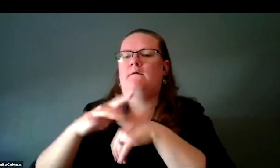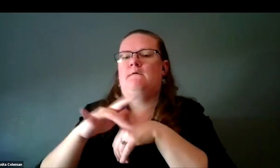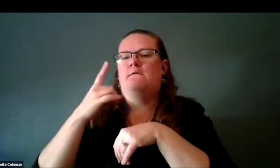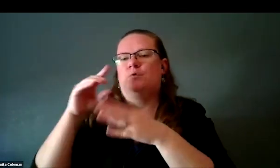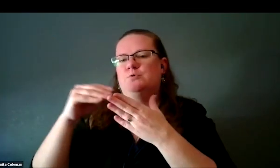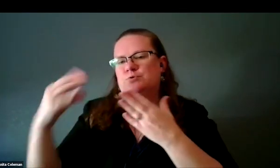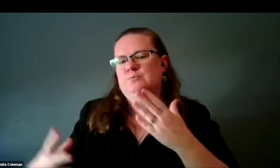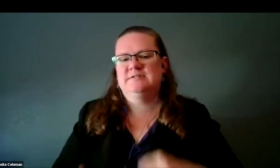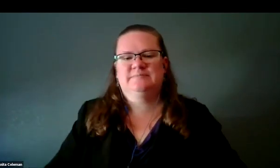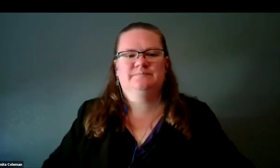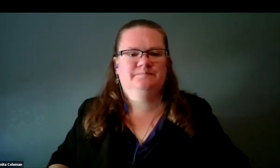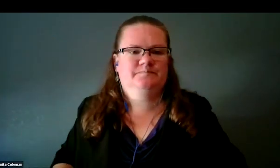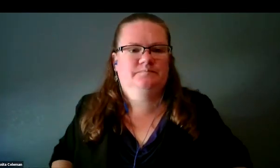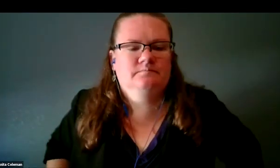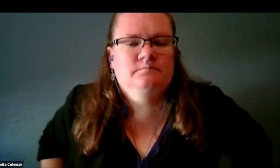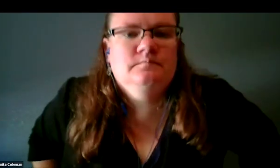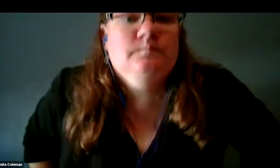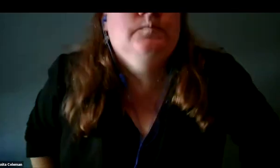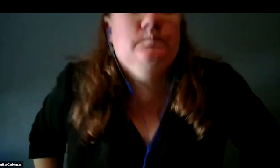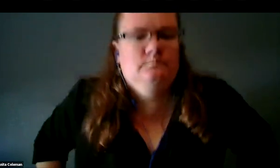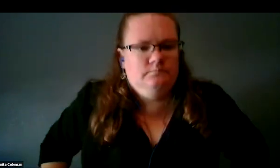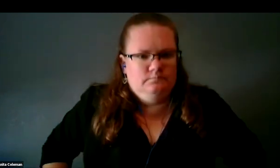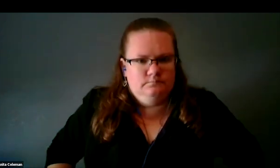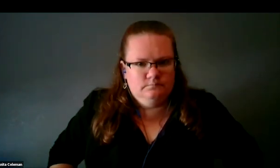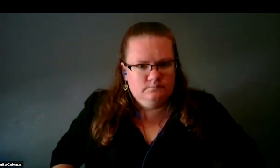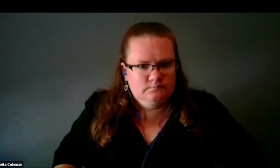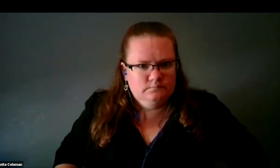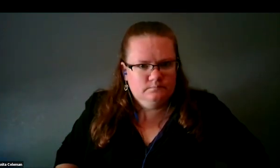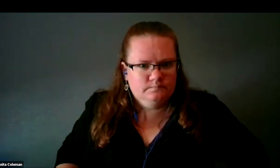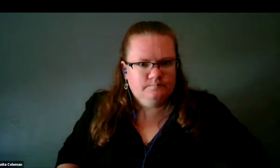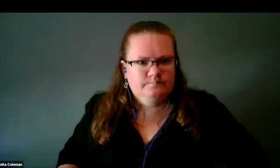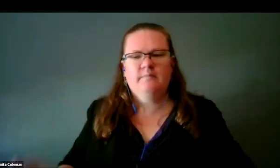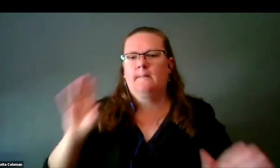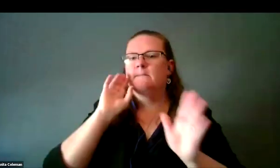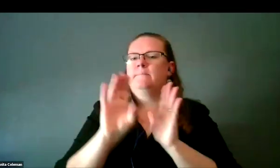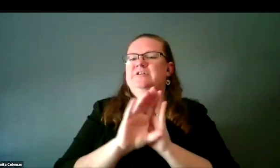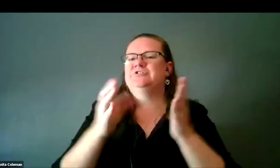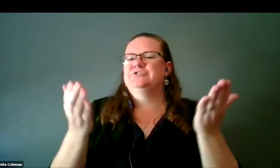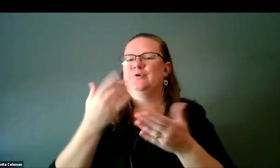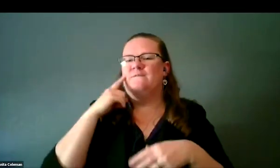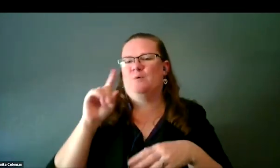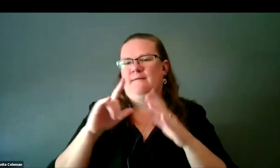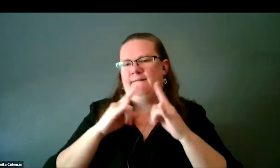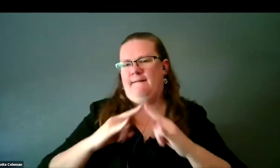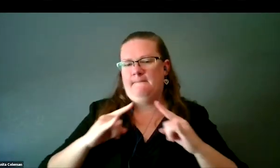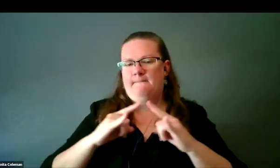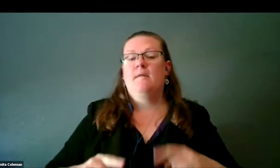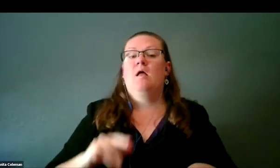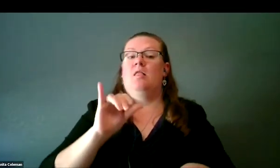I just had some pictures from the camps. A note about the software, there's a software called Astro 3D,